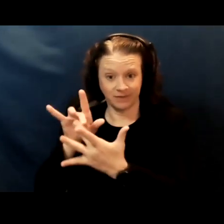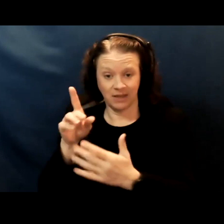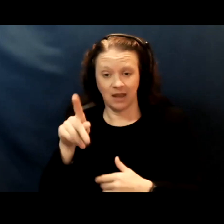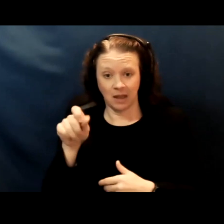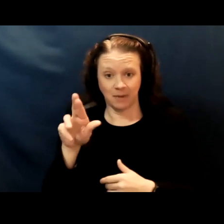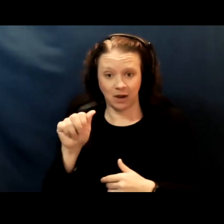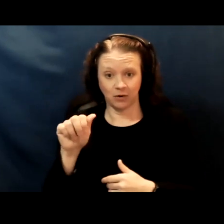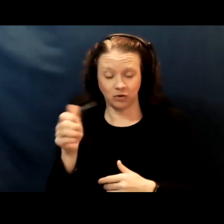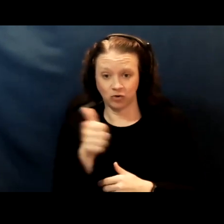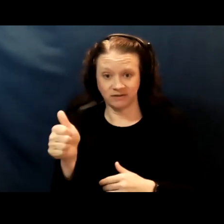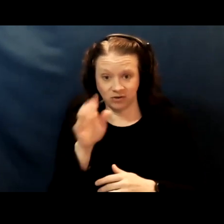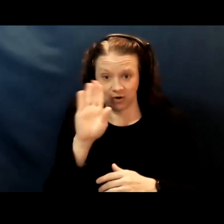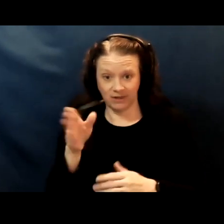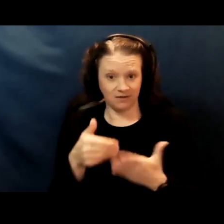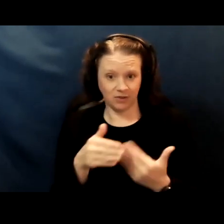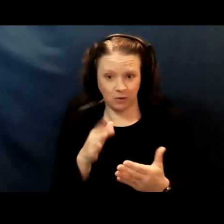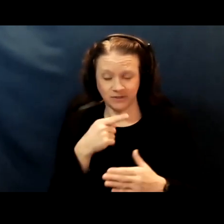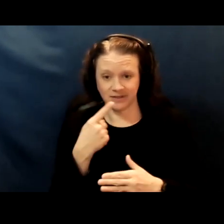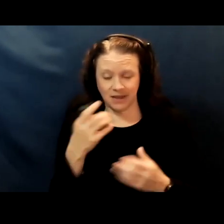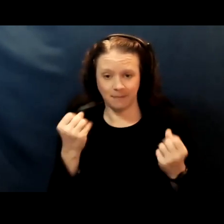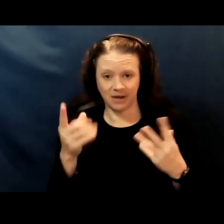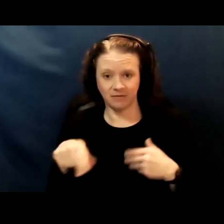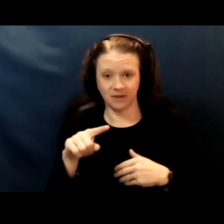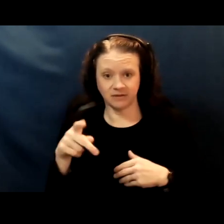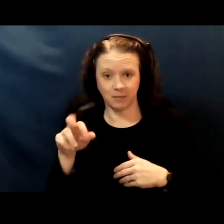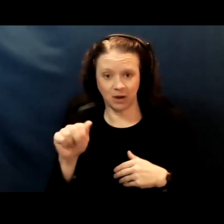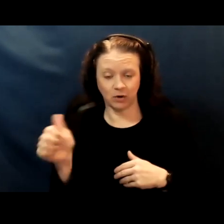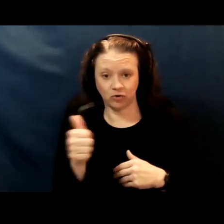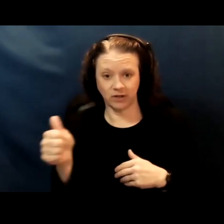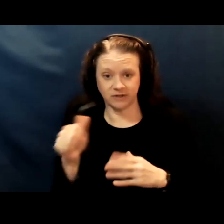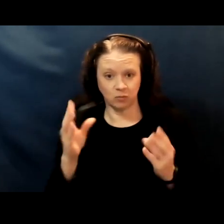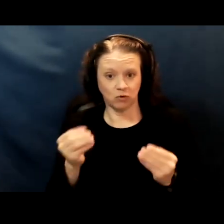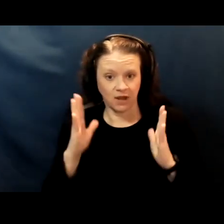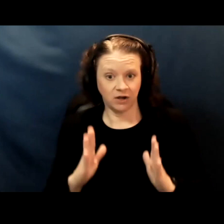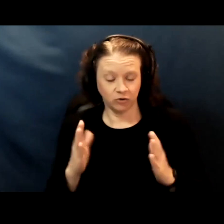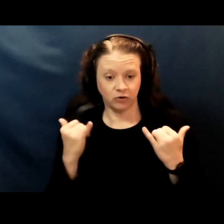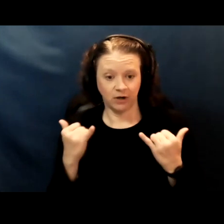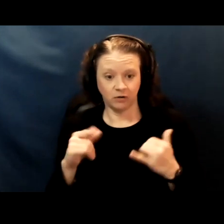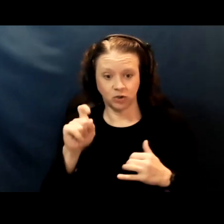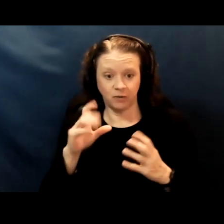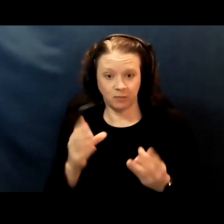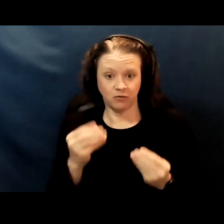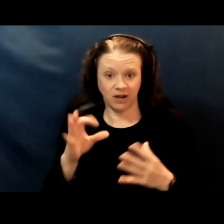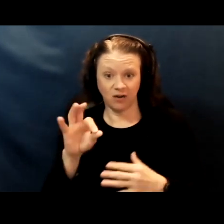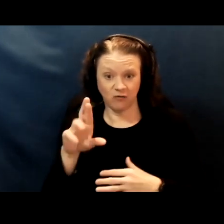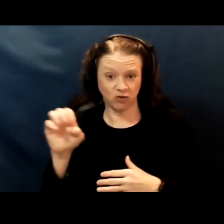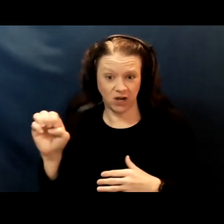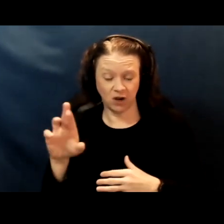although I will say that many of the paratransit providers right now should be providing free rides to vaccine clinics,